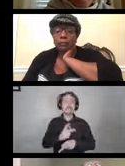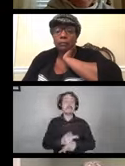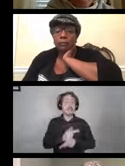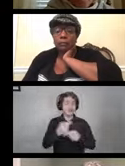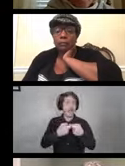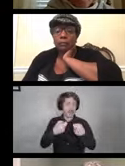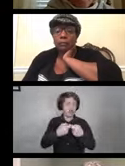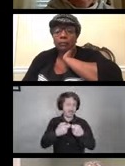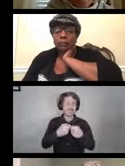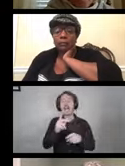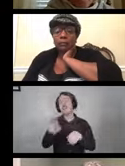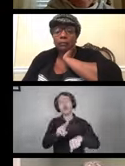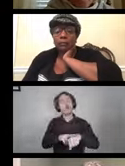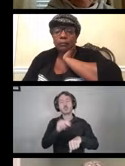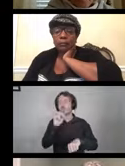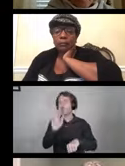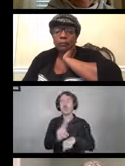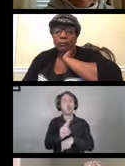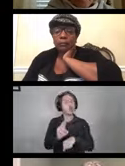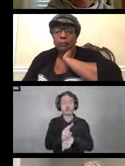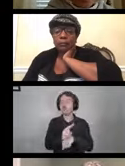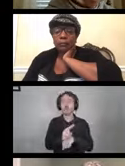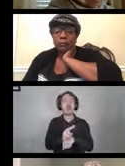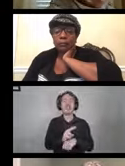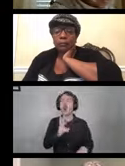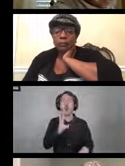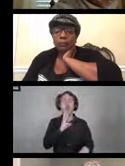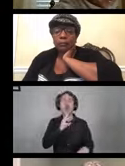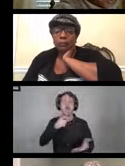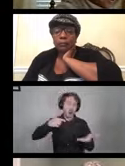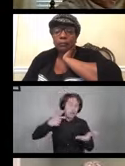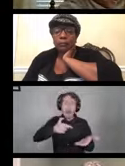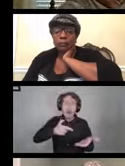Don't use power devices near water. I think we all know that, but we want to put that out there